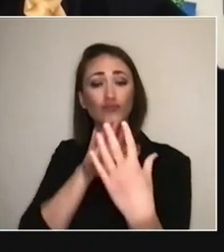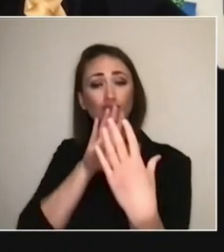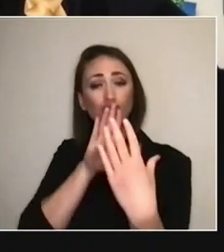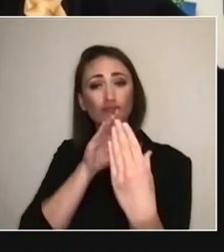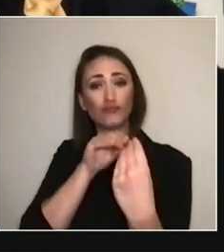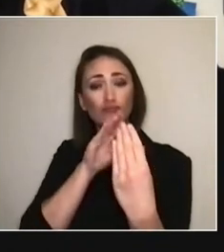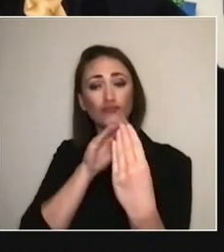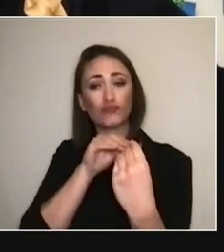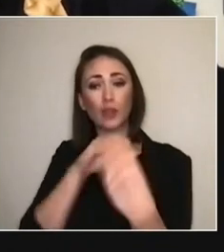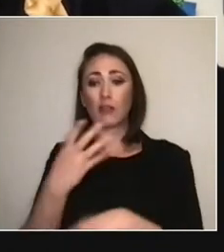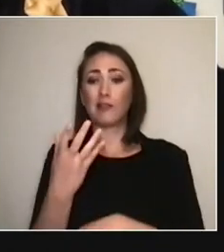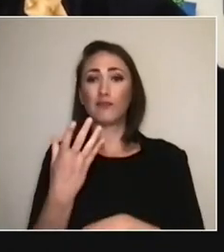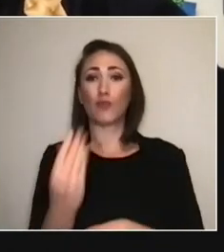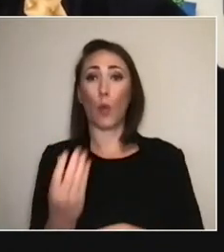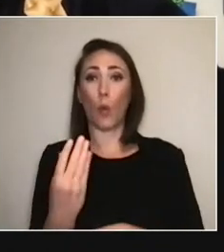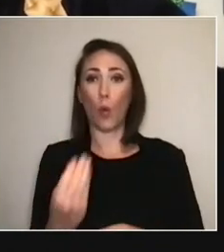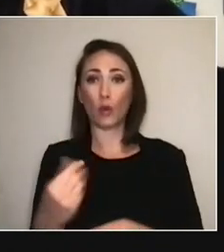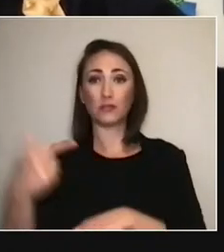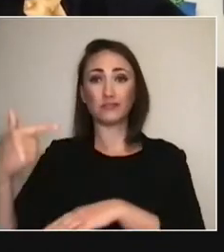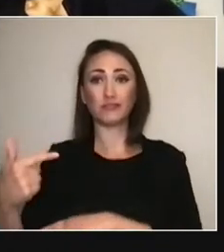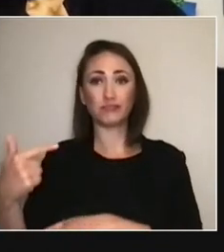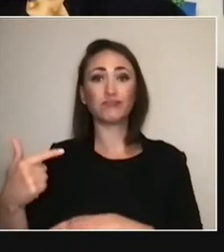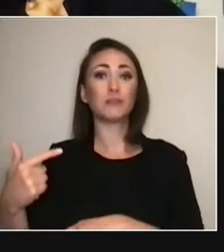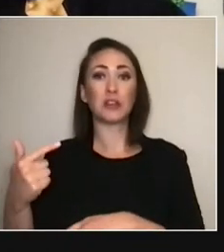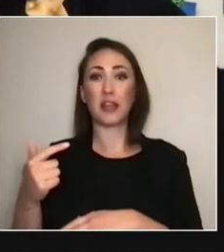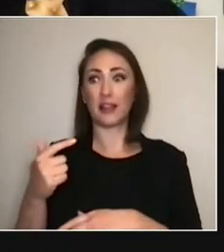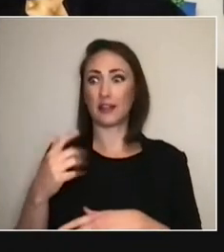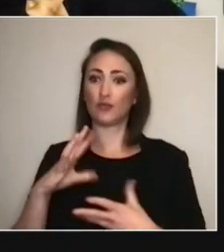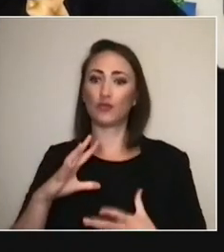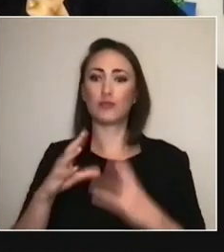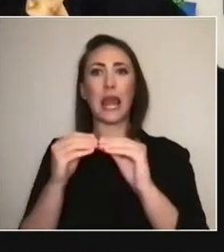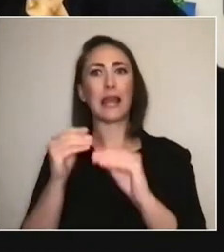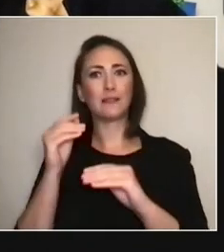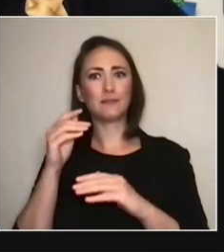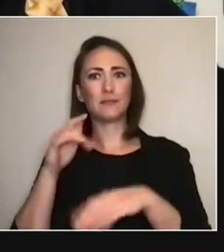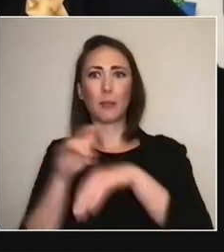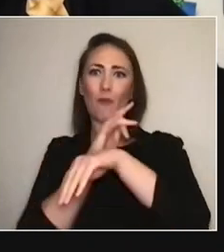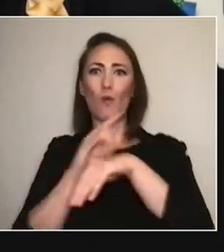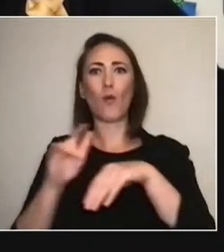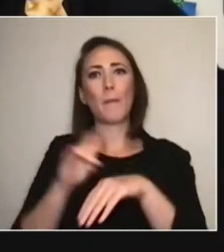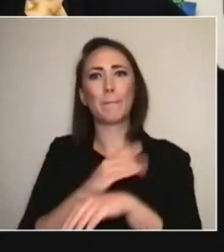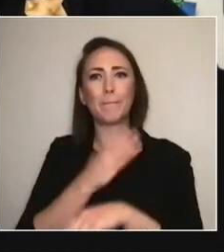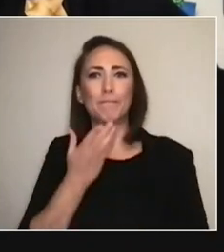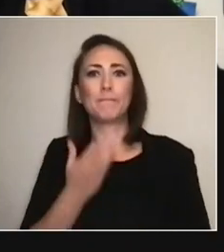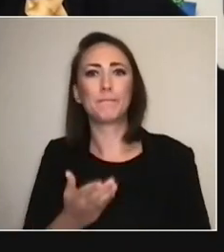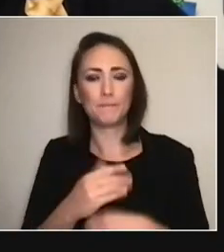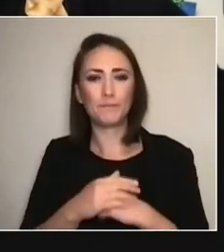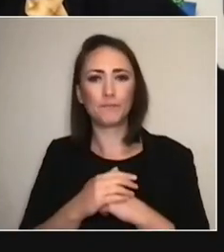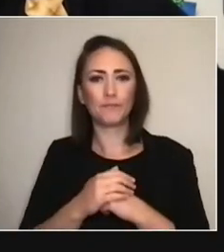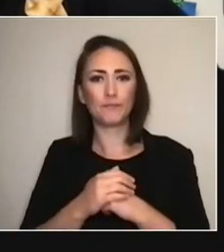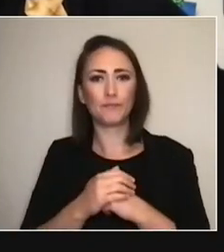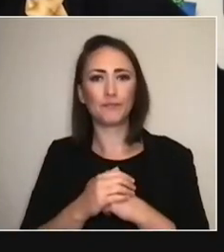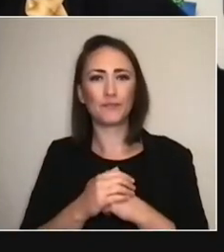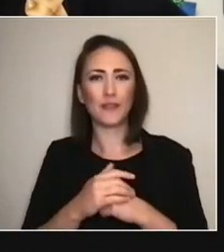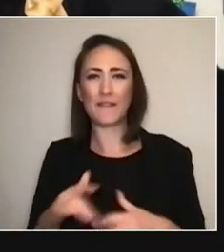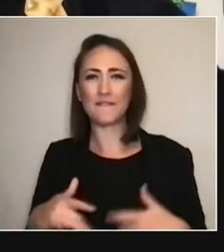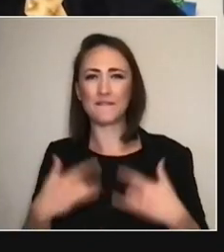called 'Showing Without Going', and there are a few others. So, it feels like... I don't know. (CHUCKLES) It feels like we're part of a surge